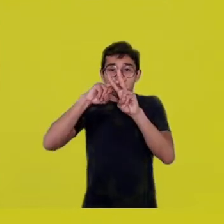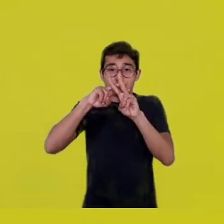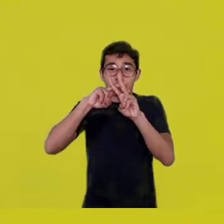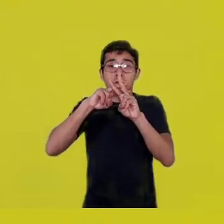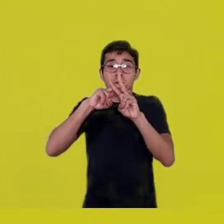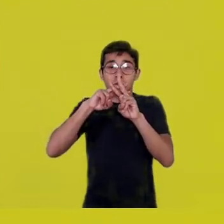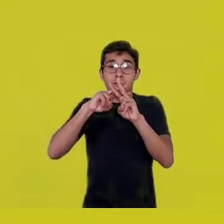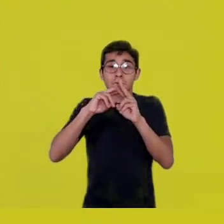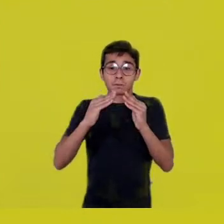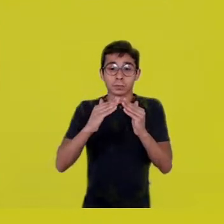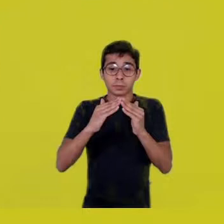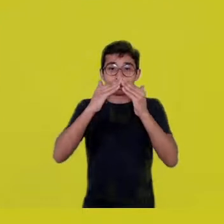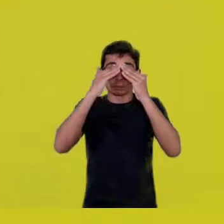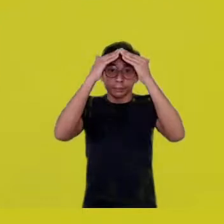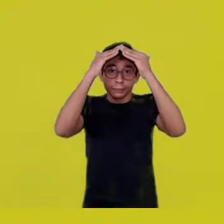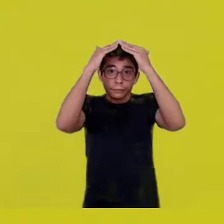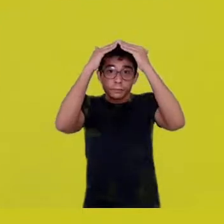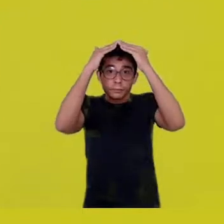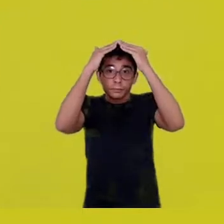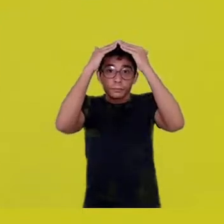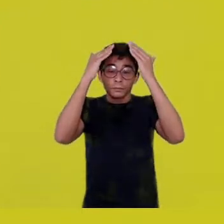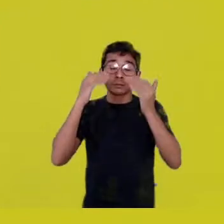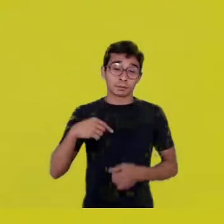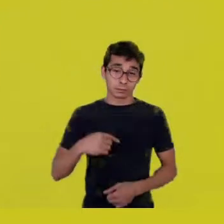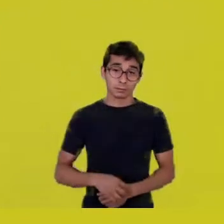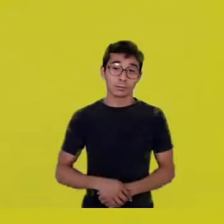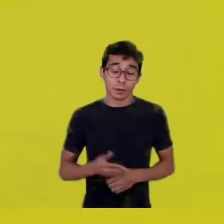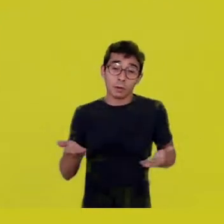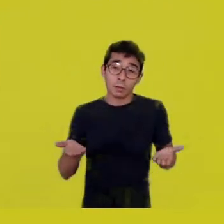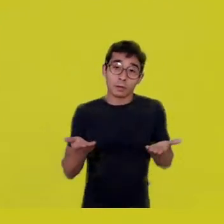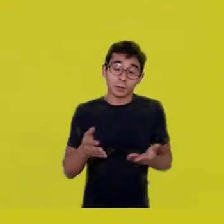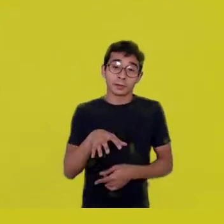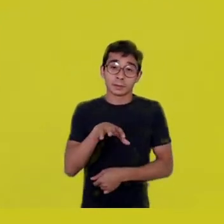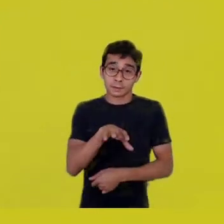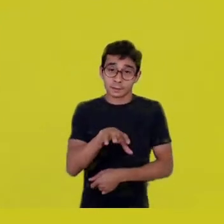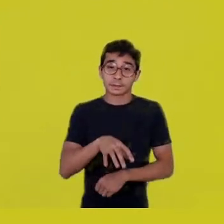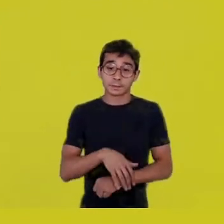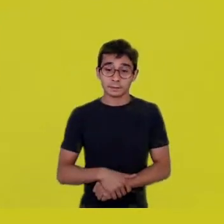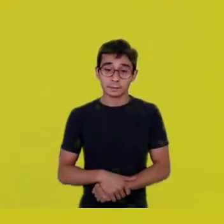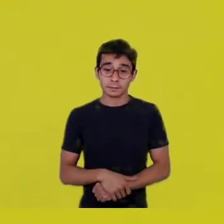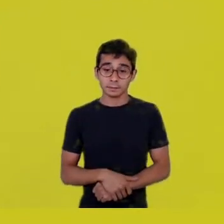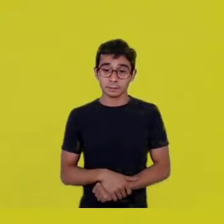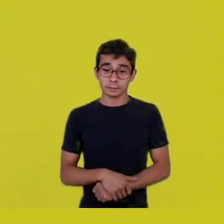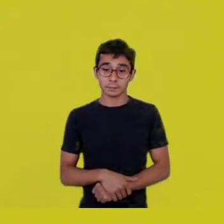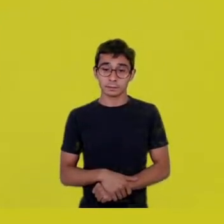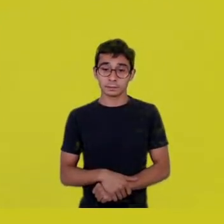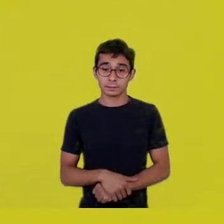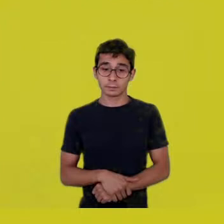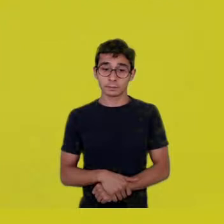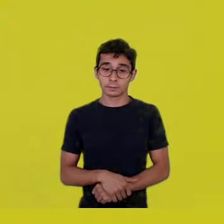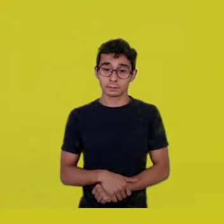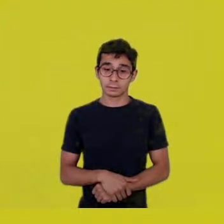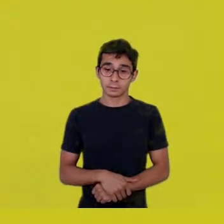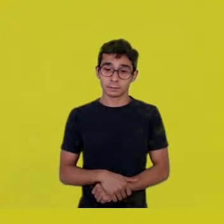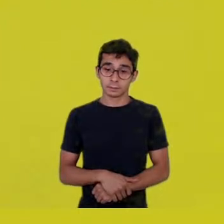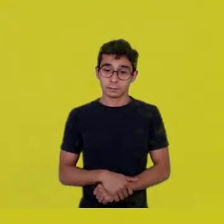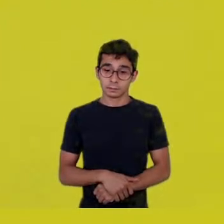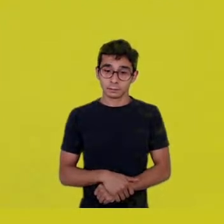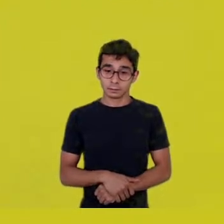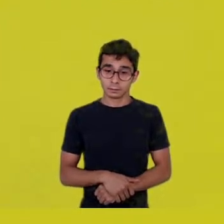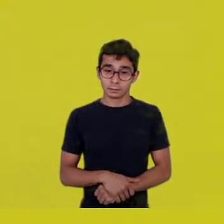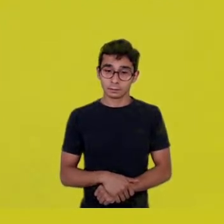So, we are accepting a reduction in the terms,